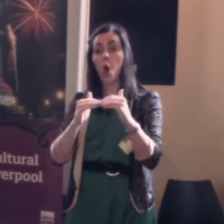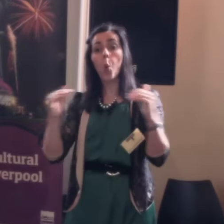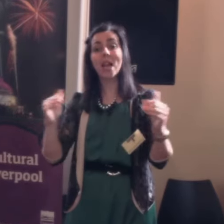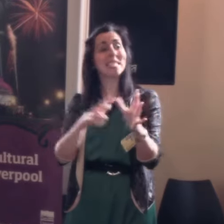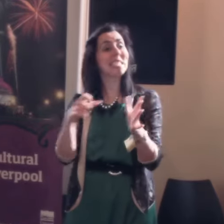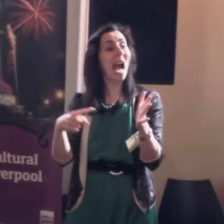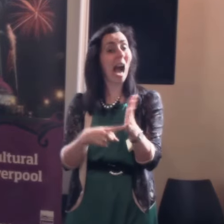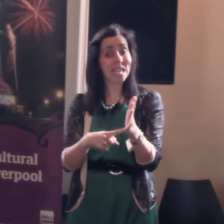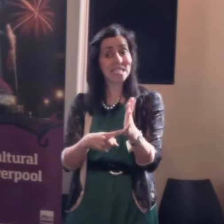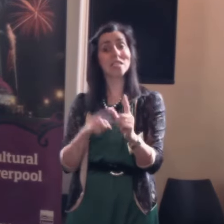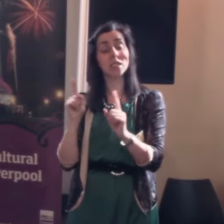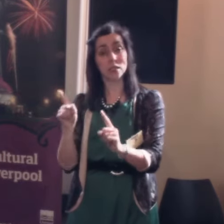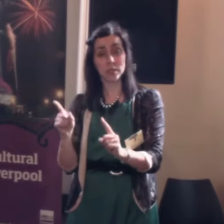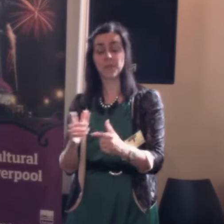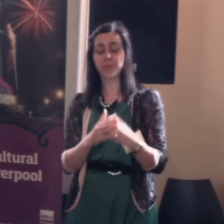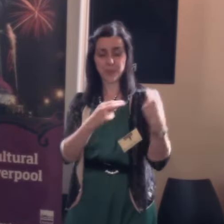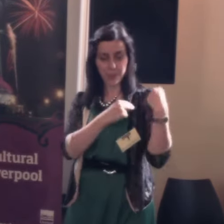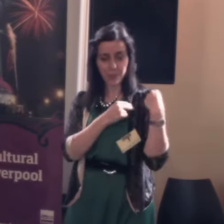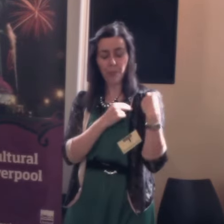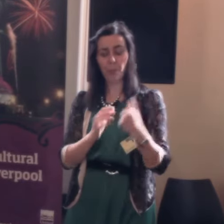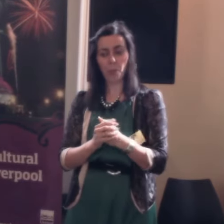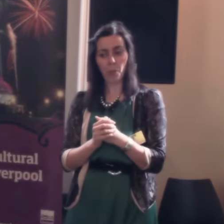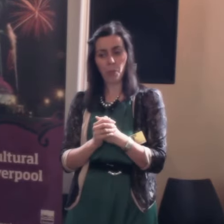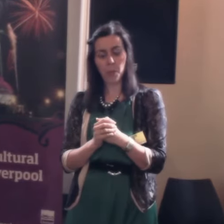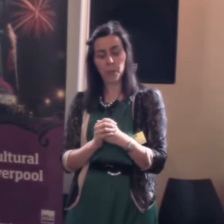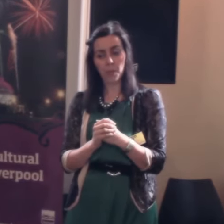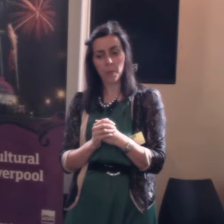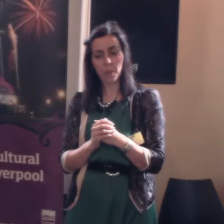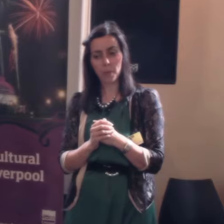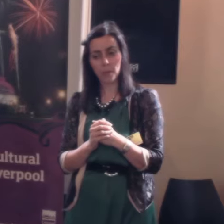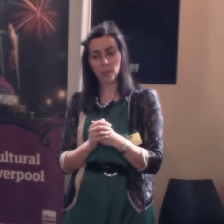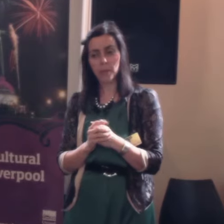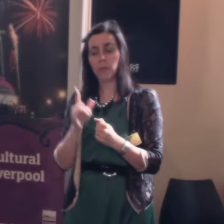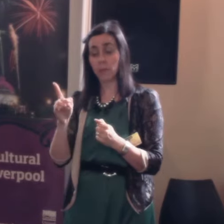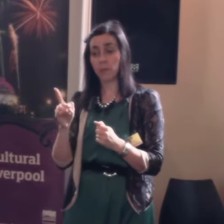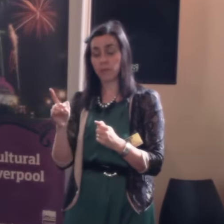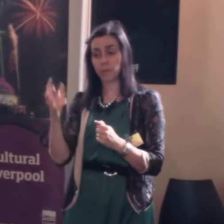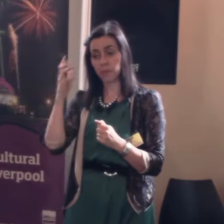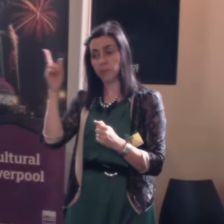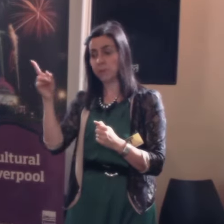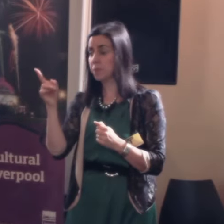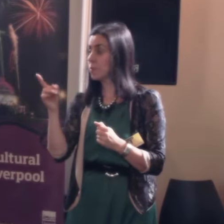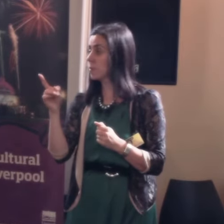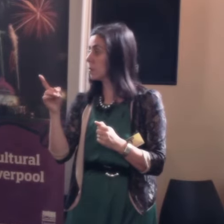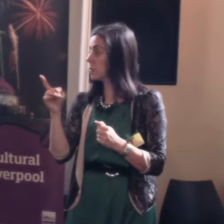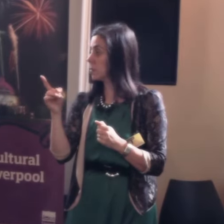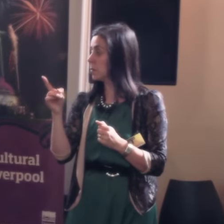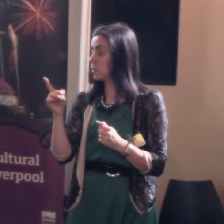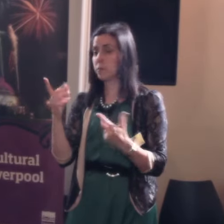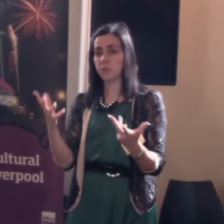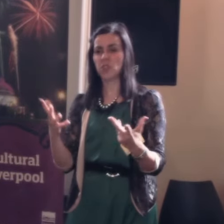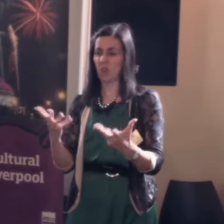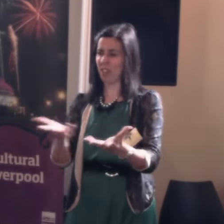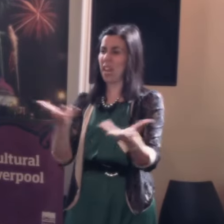which weakened many of the duties, and we've seen what the current government's doing which is not entirely encouraging